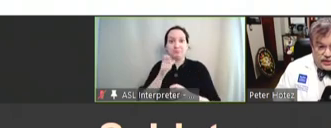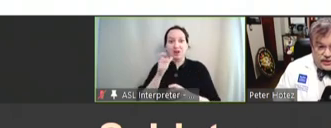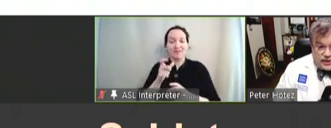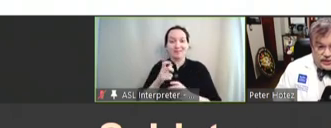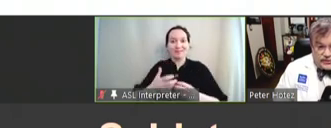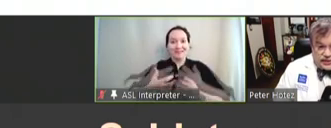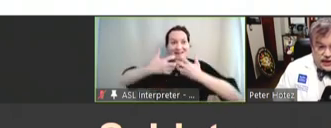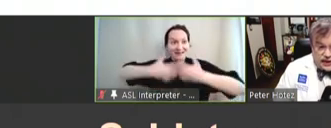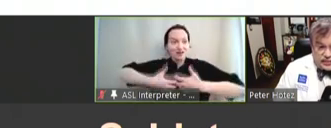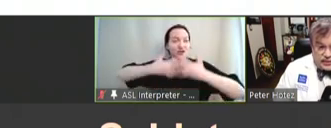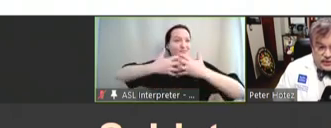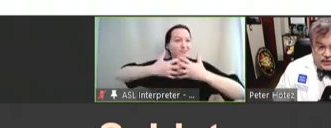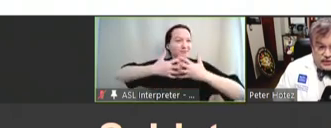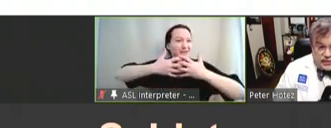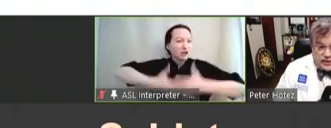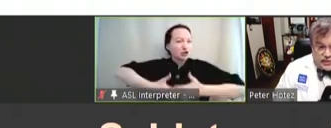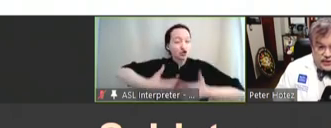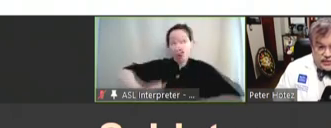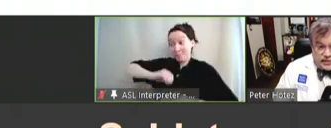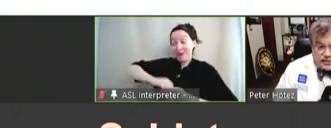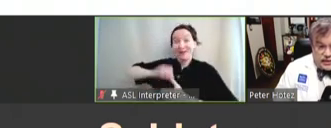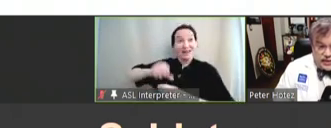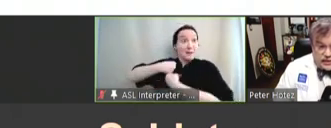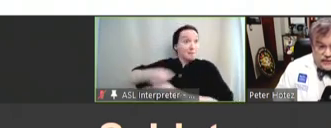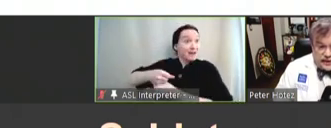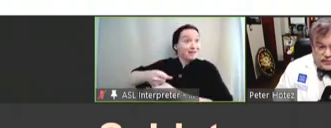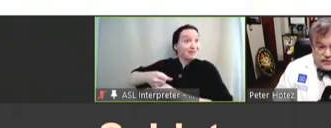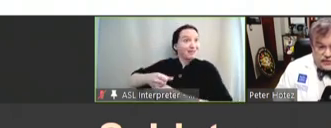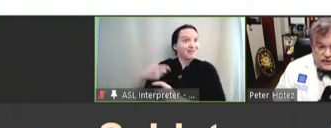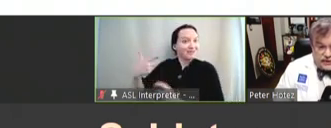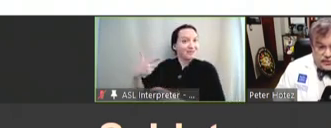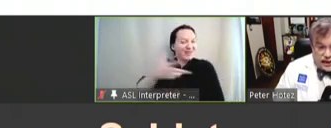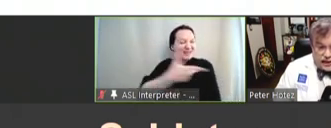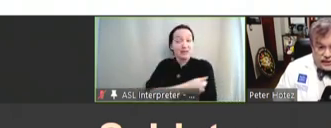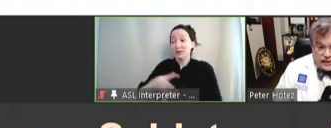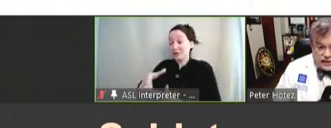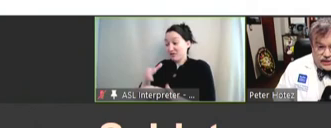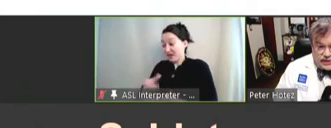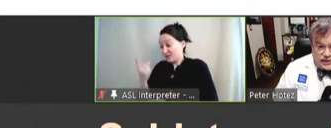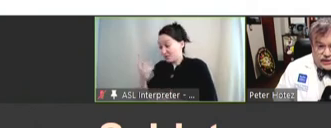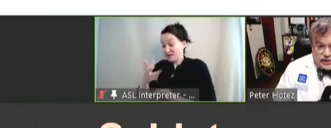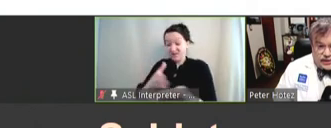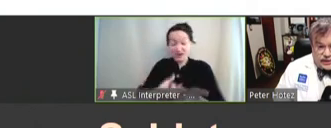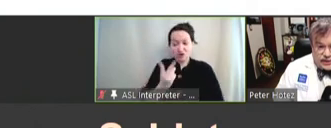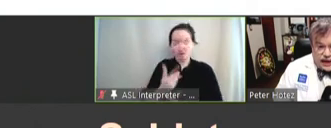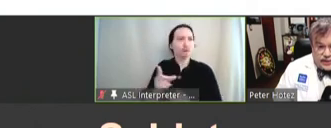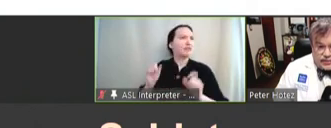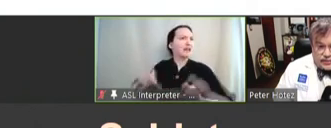the industrial scale production, so we can make the Phase 1-Phase 2 pilot lots in our lab, and